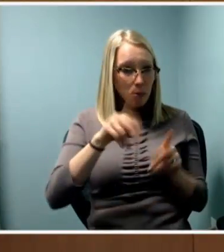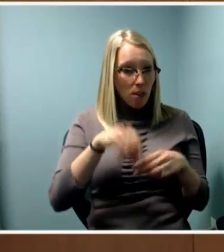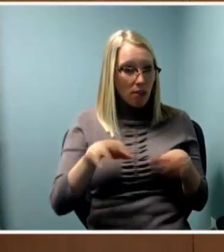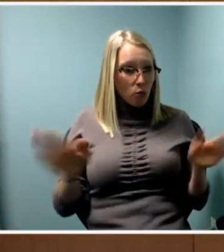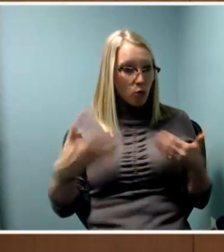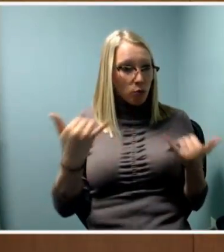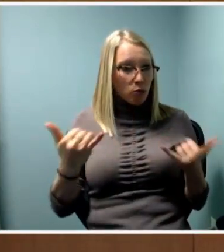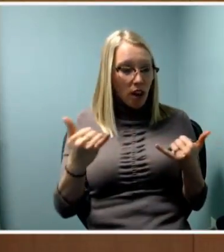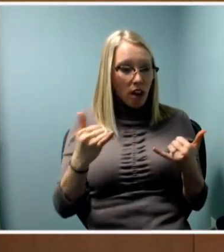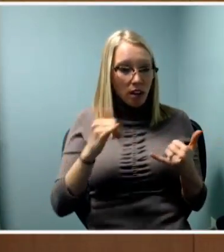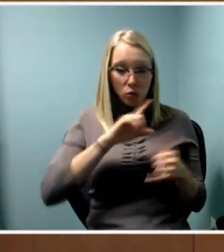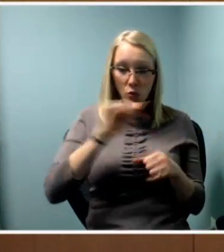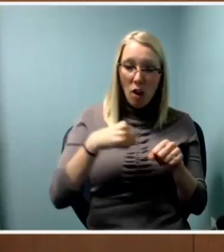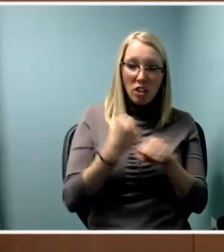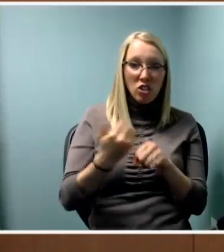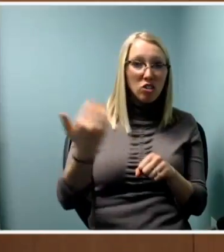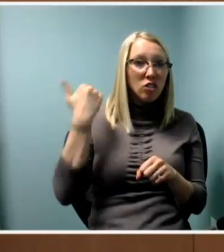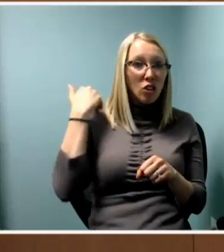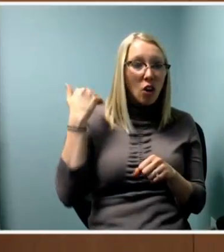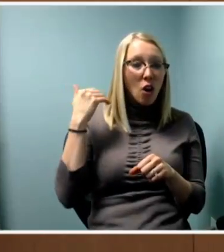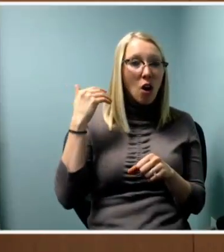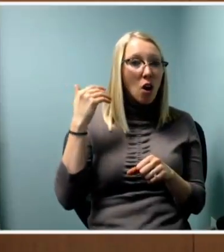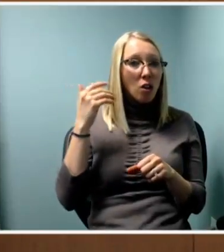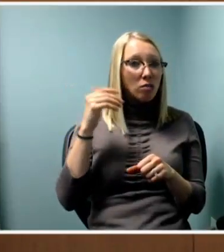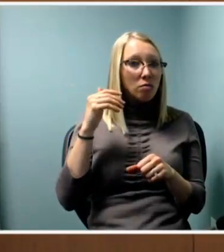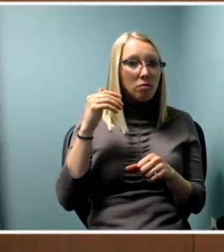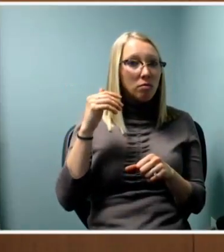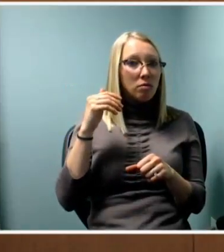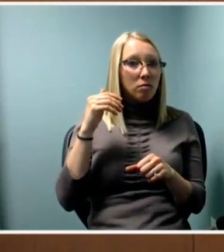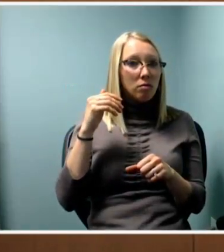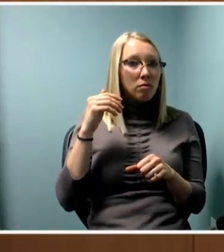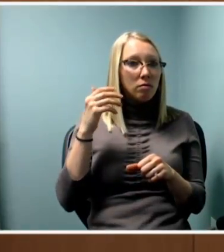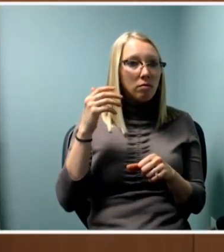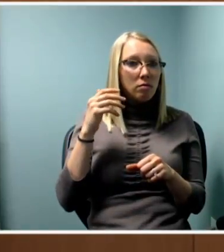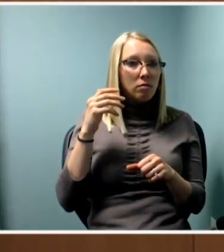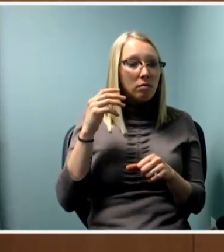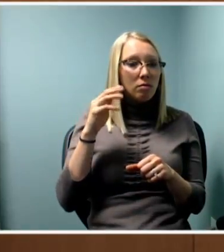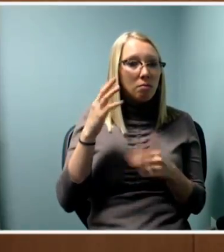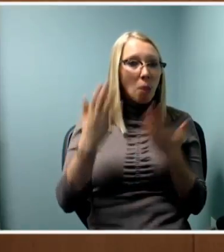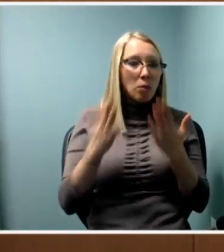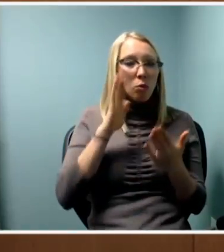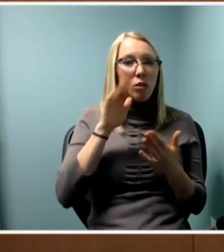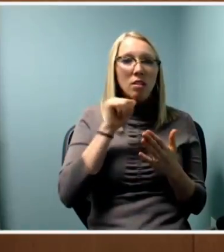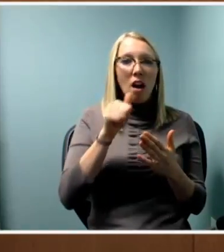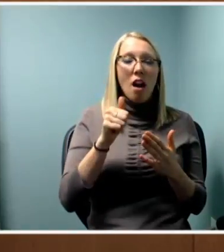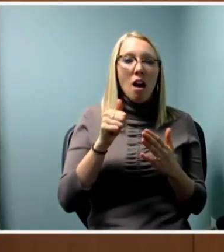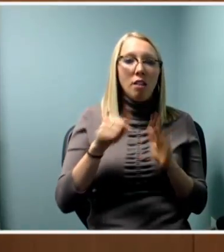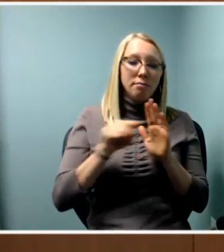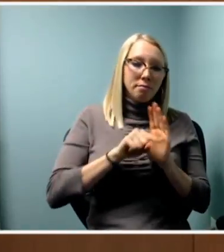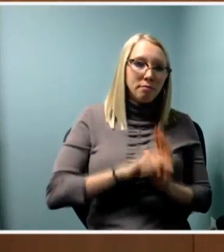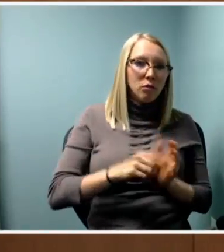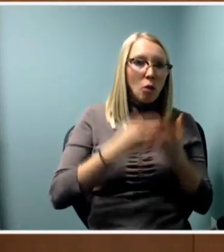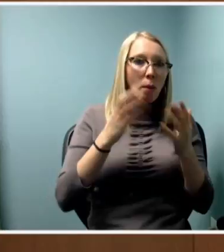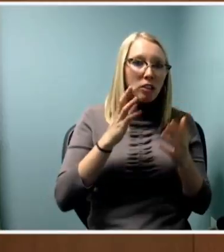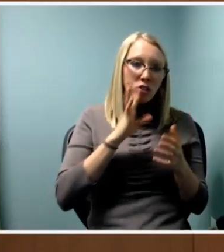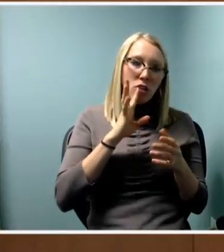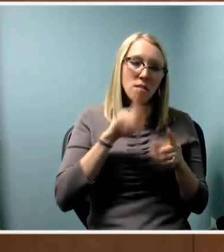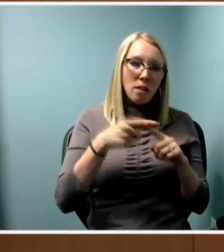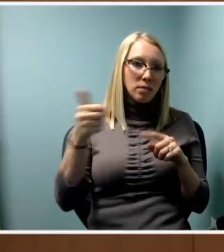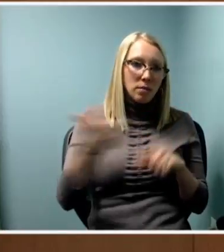so to not be so self-deprecating as to say we have not taking steps 'cause we have taken steps.